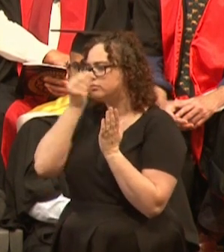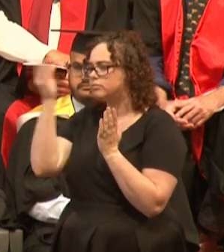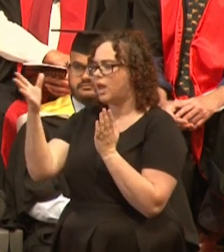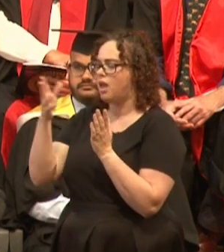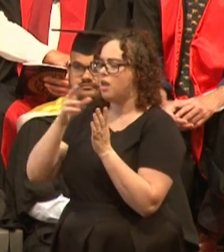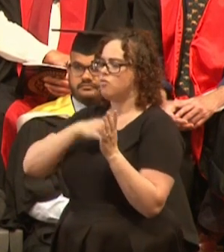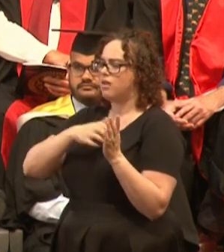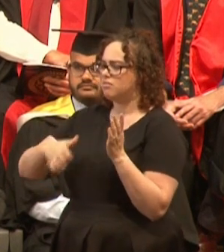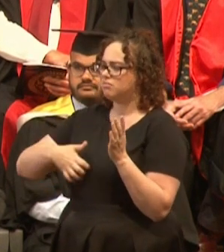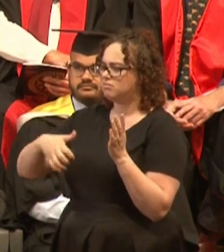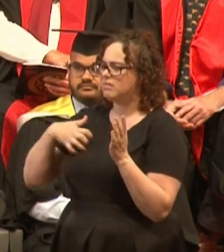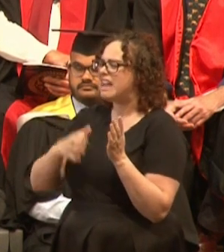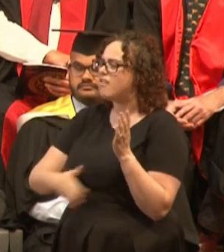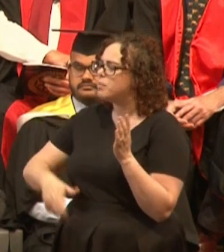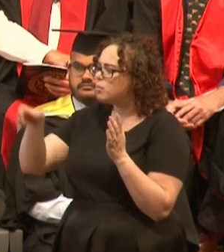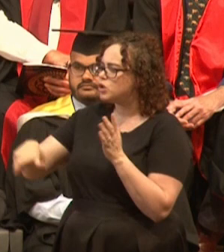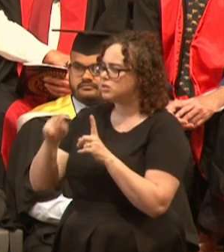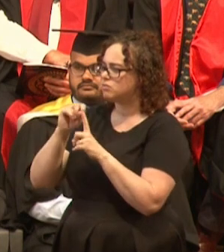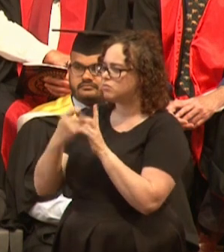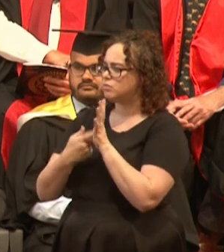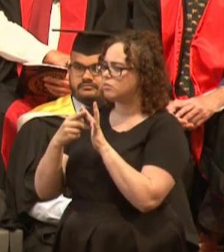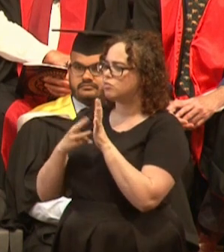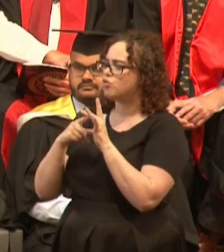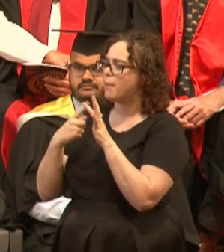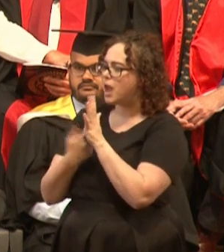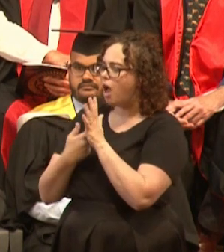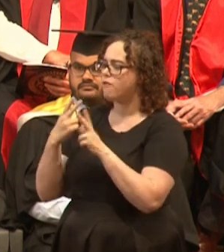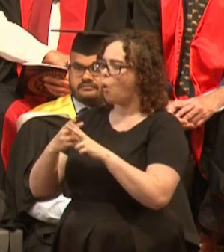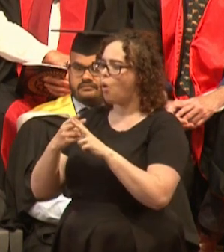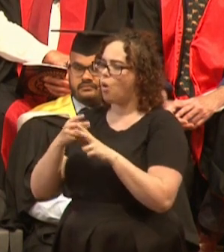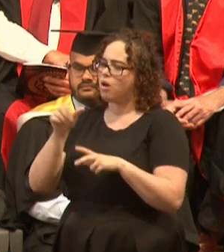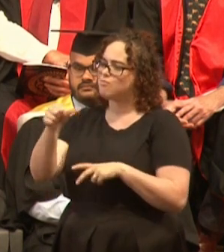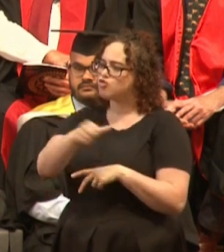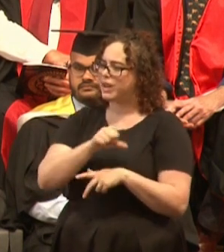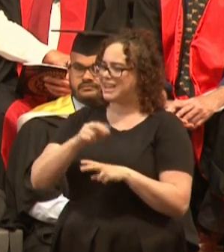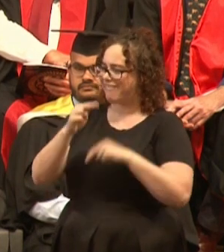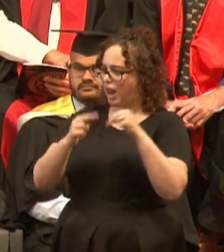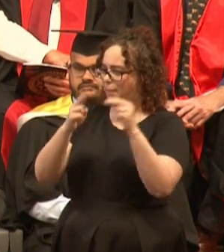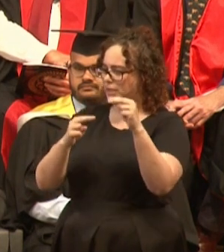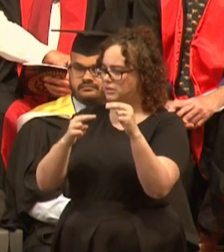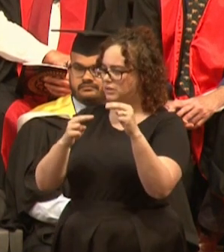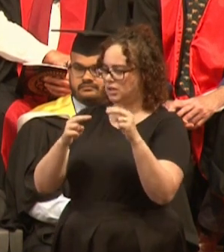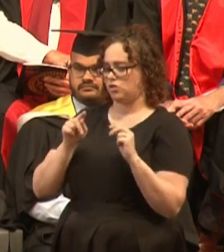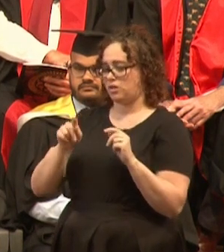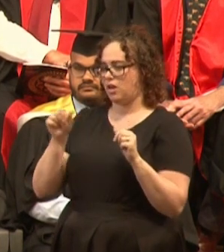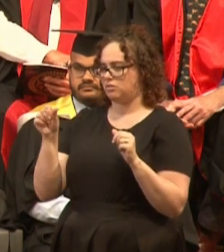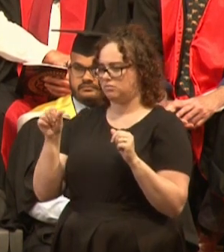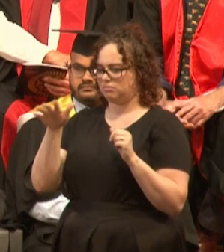and the Premier promptly rejected a marina development, which was proposed to go ahead up there and expand at the marine park,